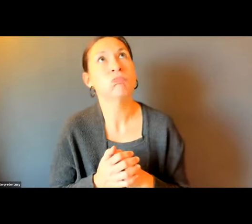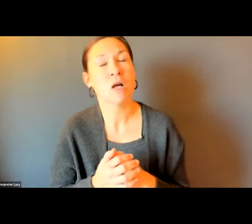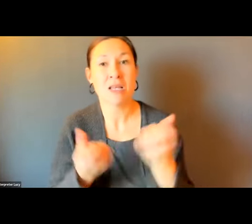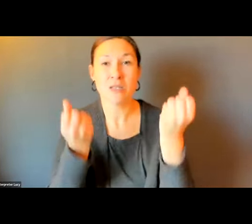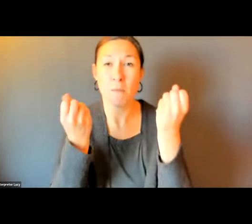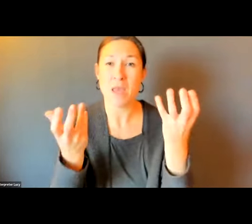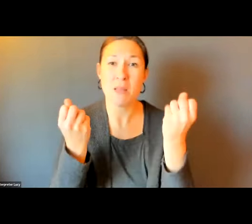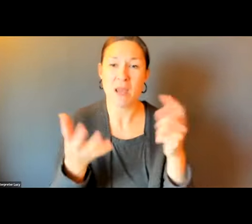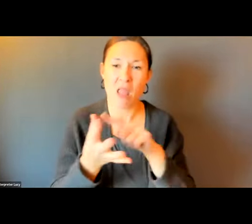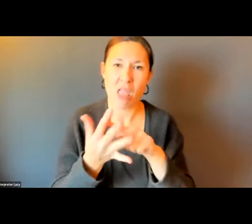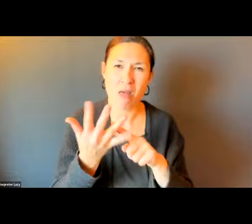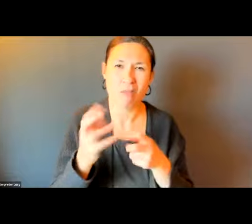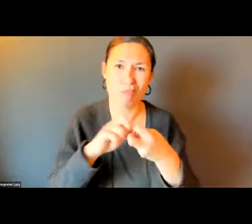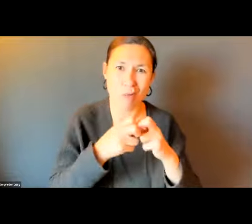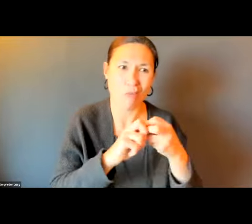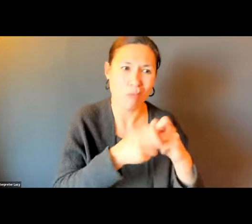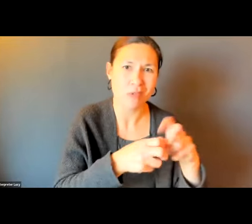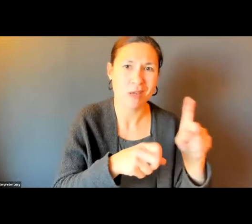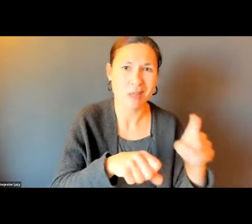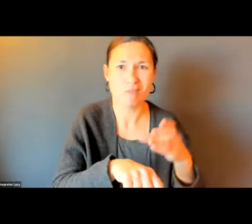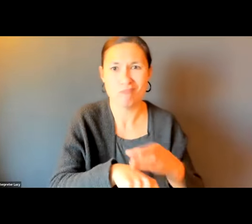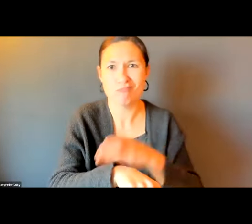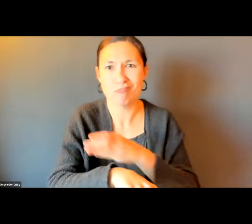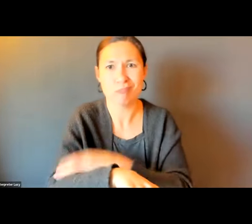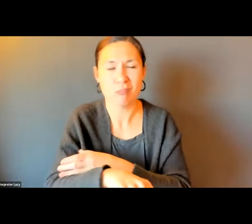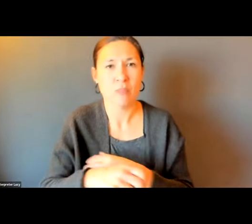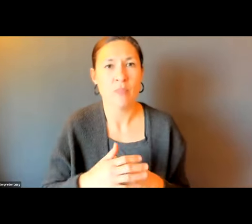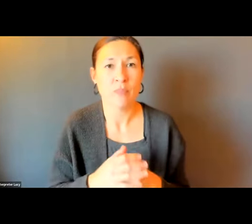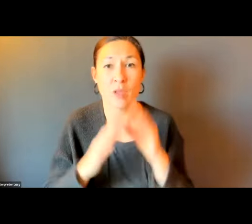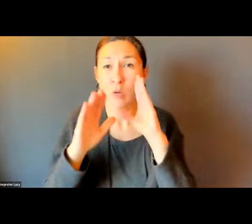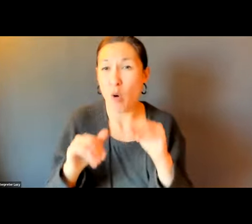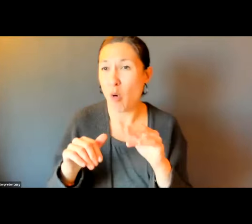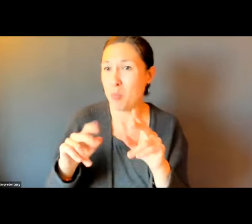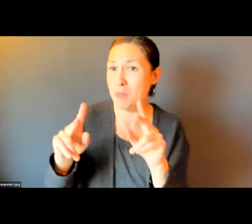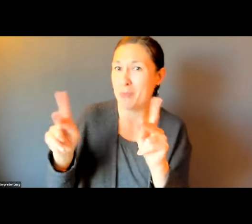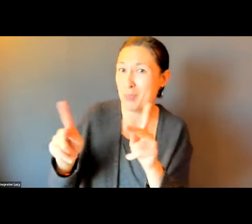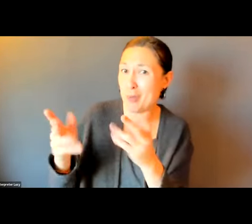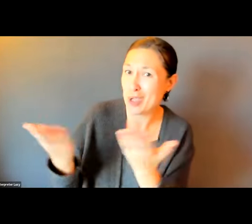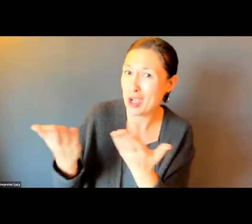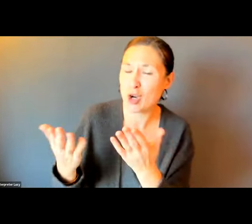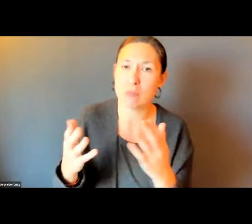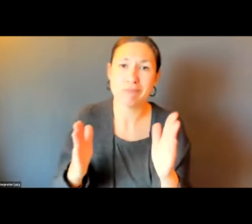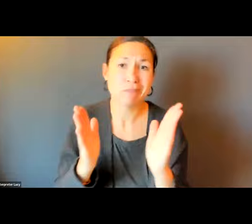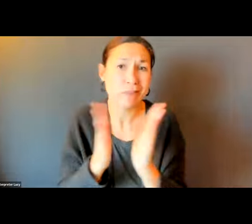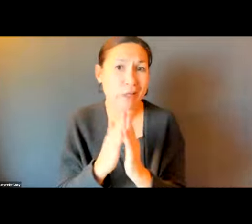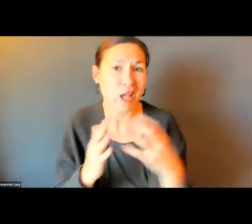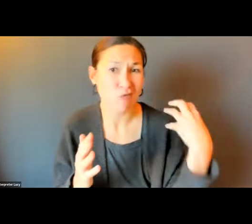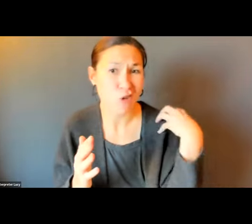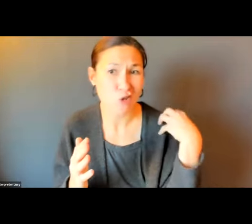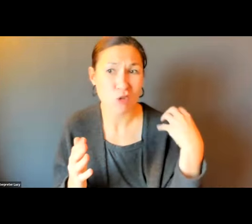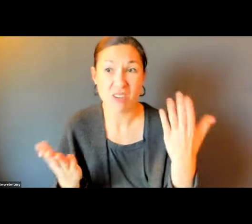THE BUSES COMING IN. THERE'S A LOT THAT NEEDS TO BE HASHED OUT AND DEALT WITH. I'M HOPING THAT ALL